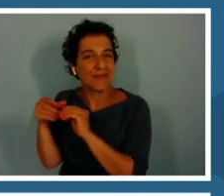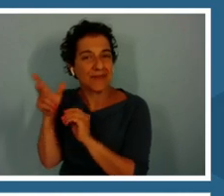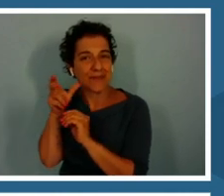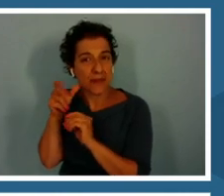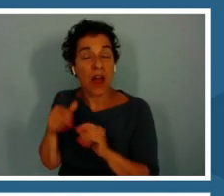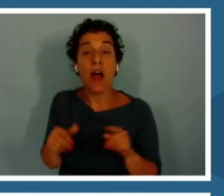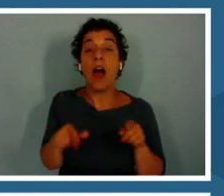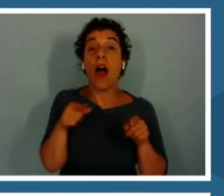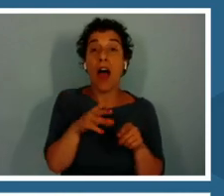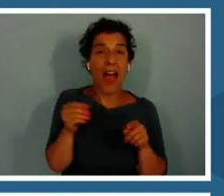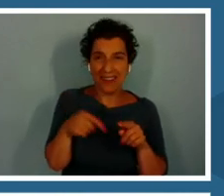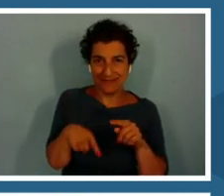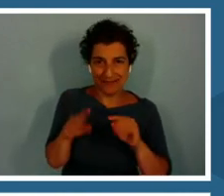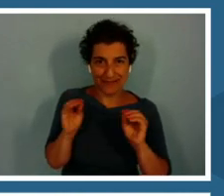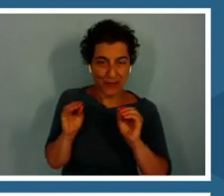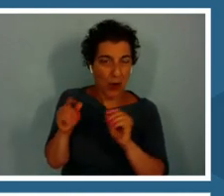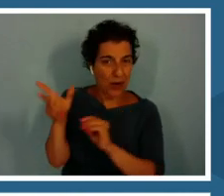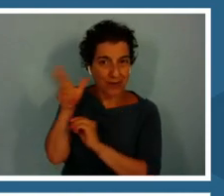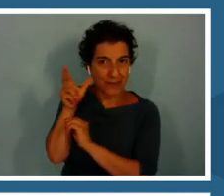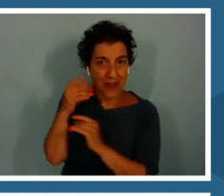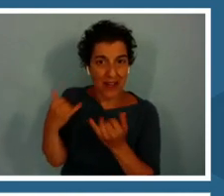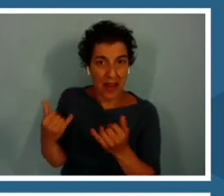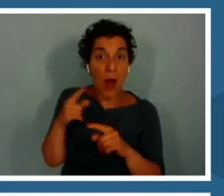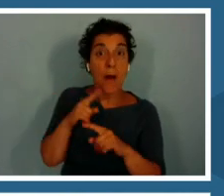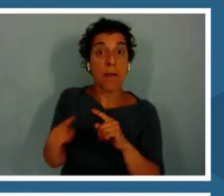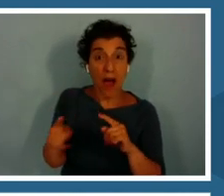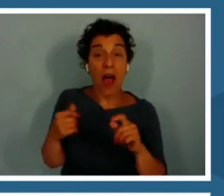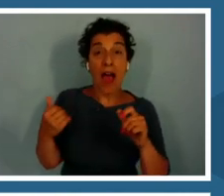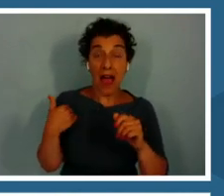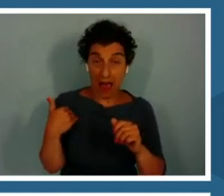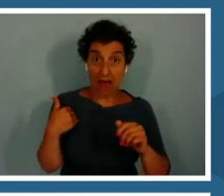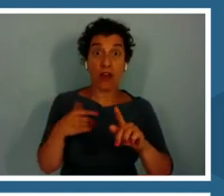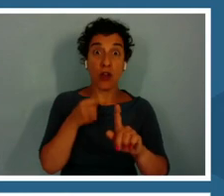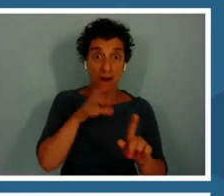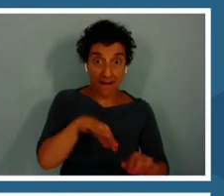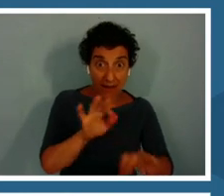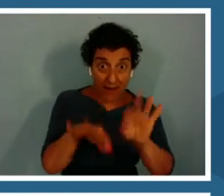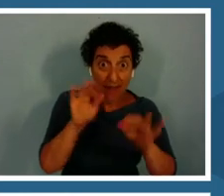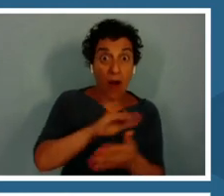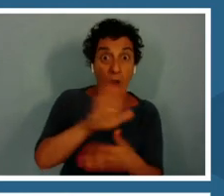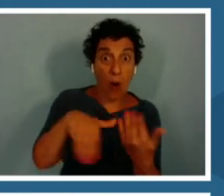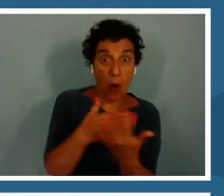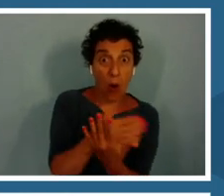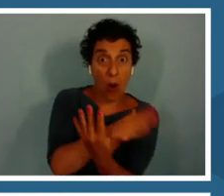scene animation of Dr. Knowlton narrating a little bit about that organism.